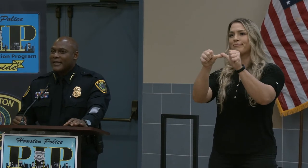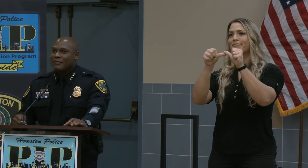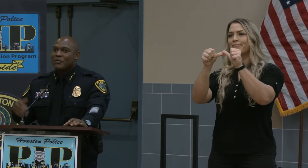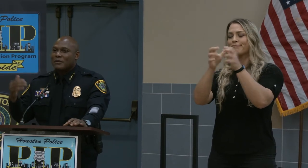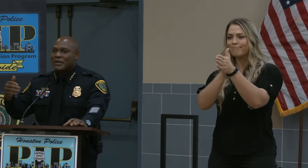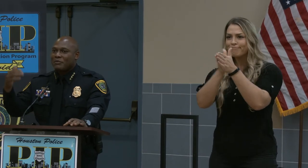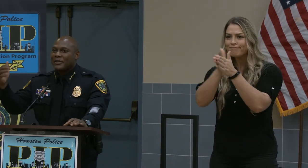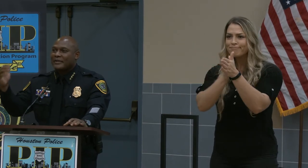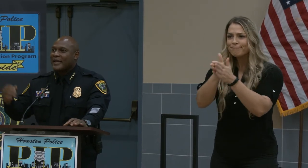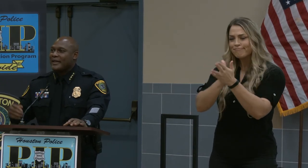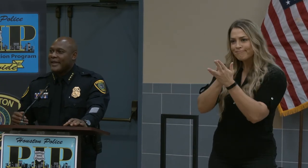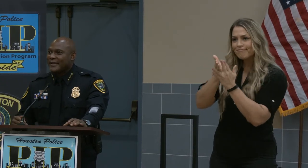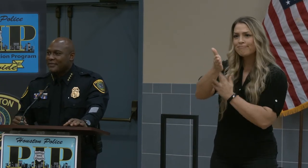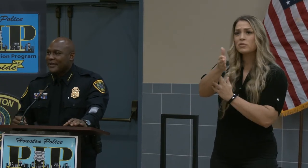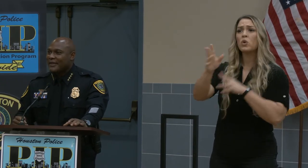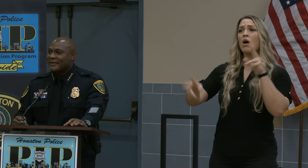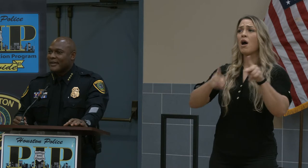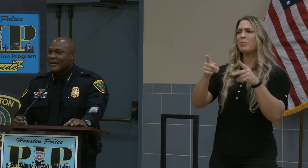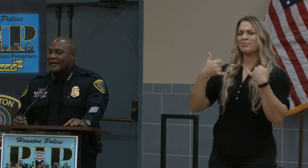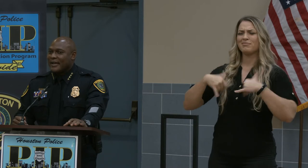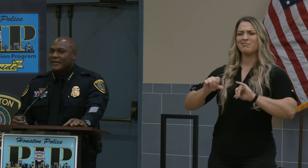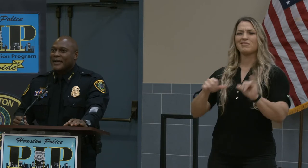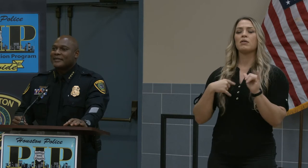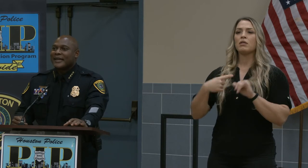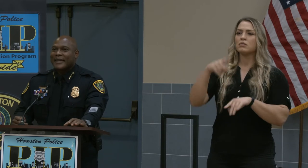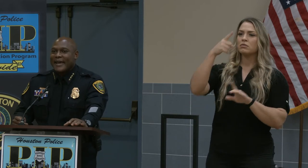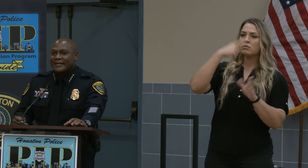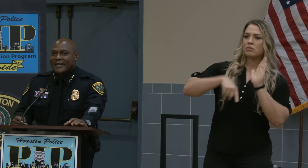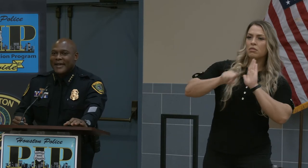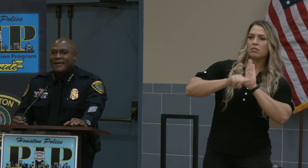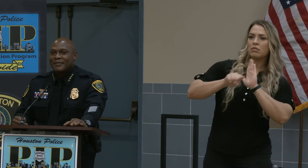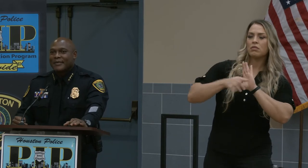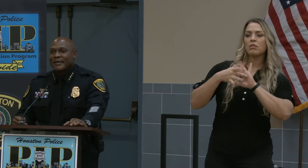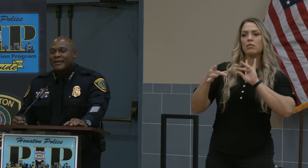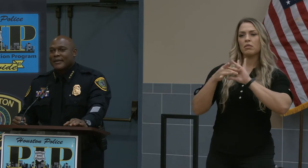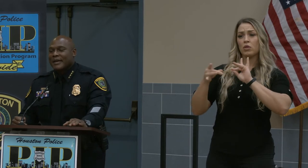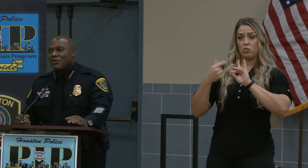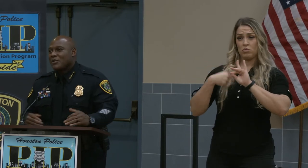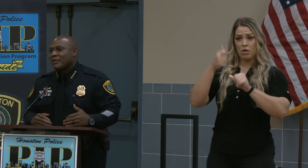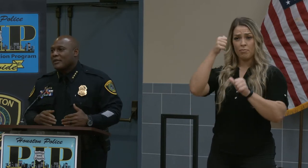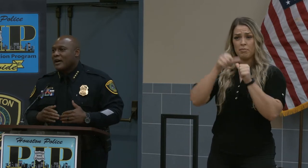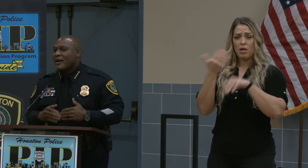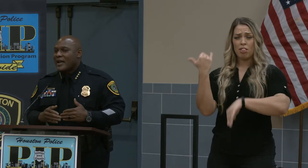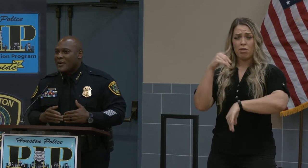even when people are saying negative things. I think I said last time, I want all our